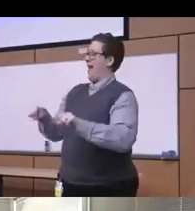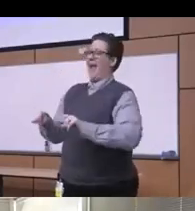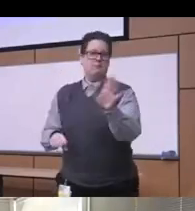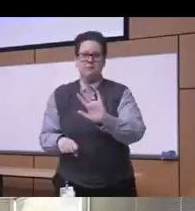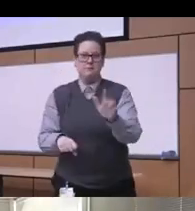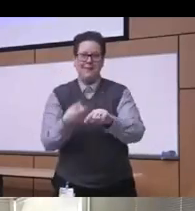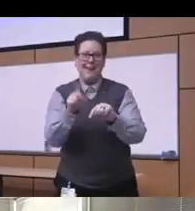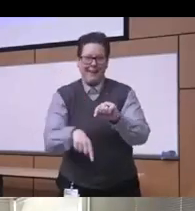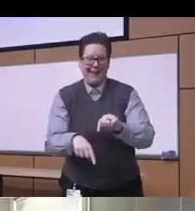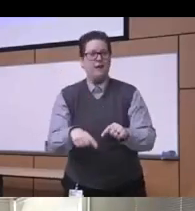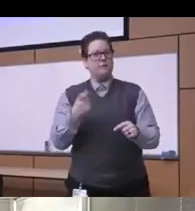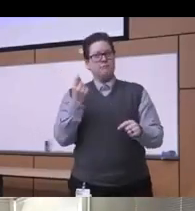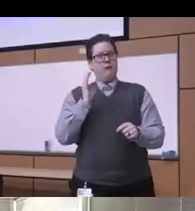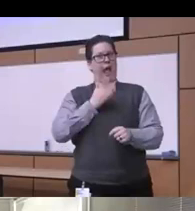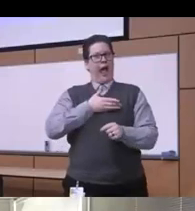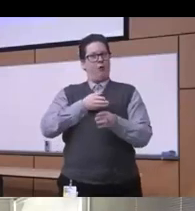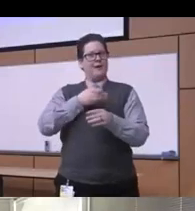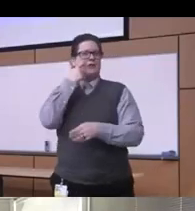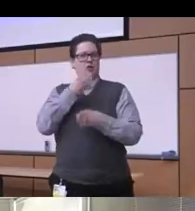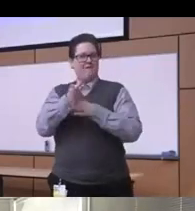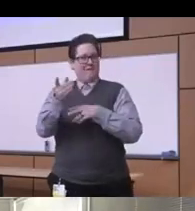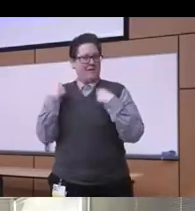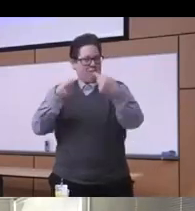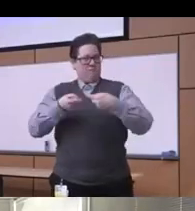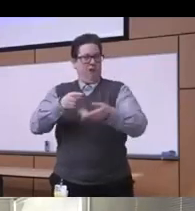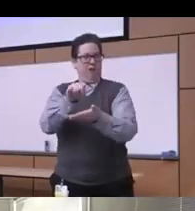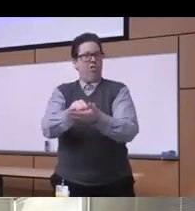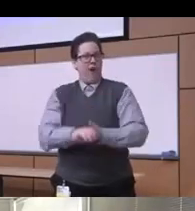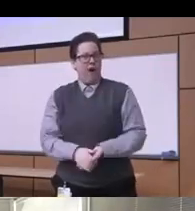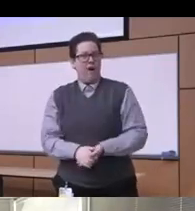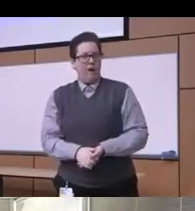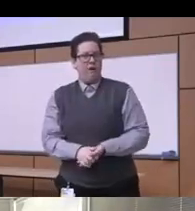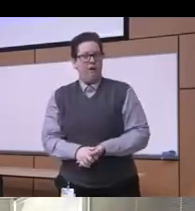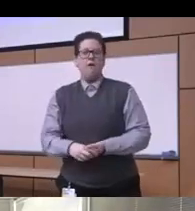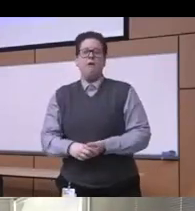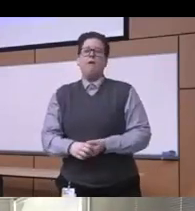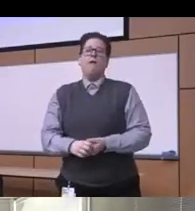been struggling with in the field of addiction they're trying to really you know uh really adapt